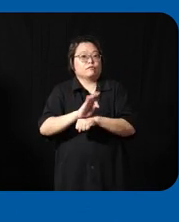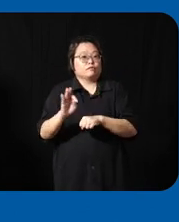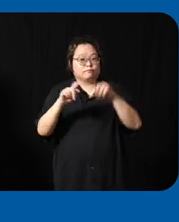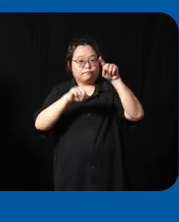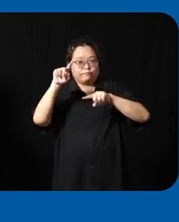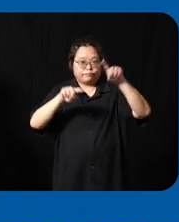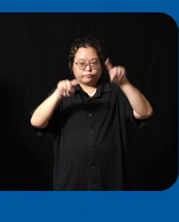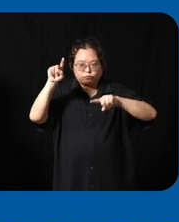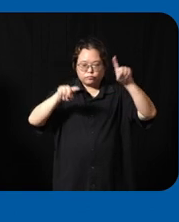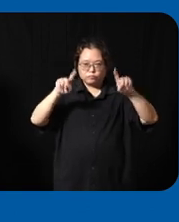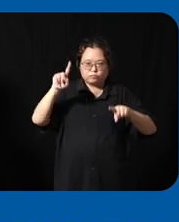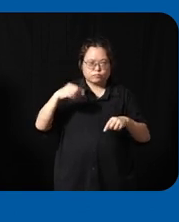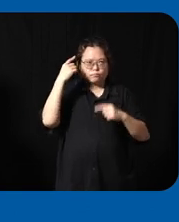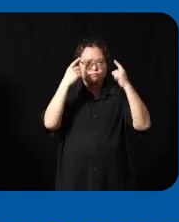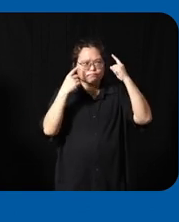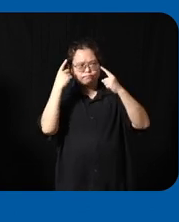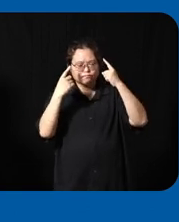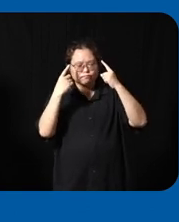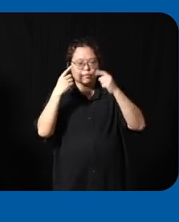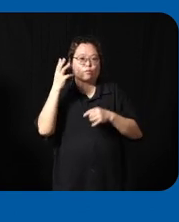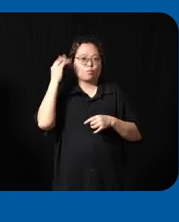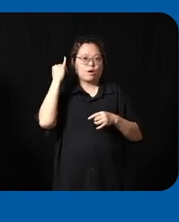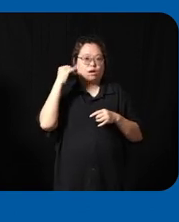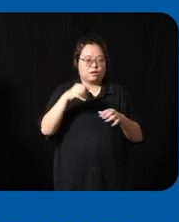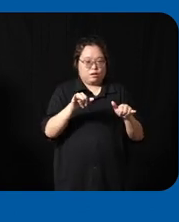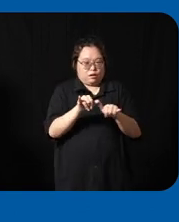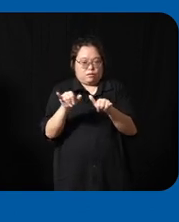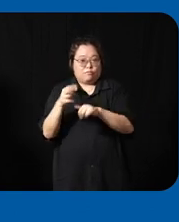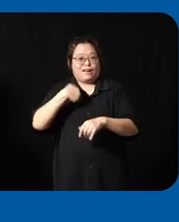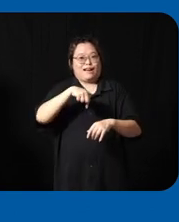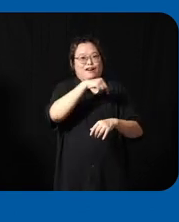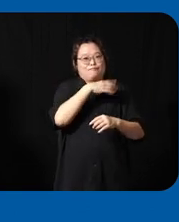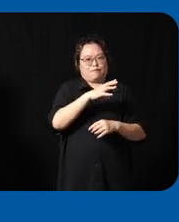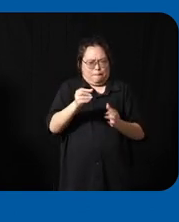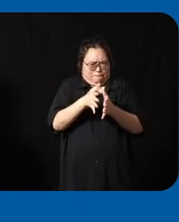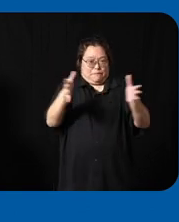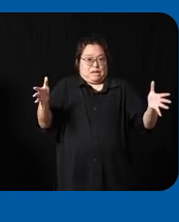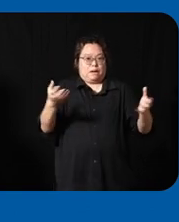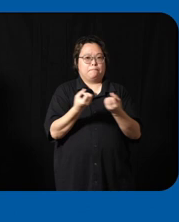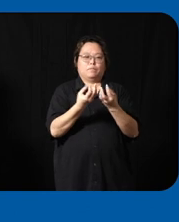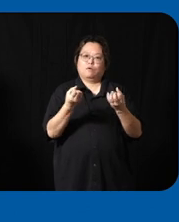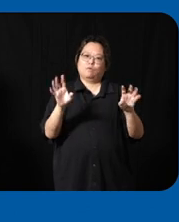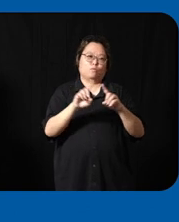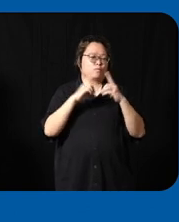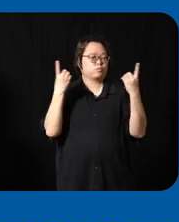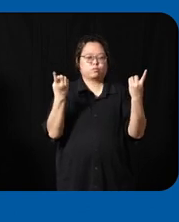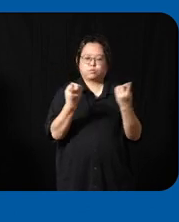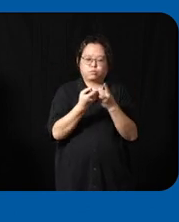considering uh you know the size and scale of unil we have multiple departments in teams so which are